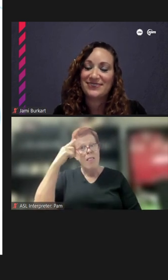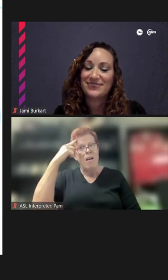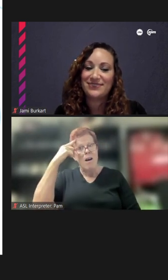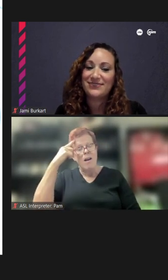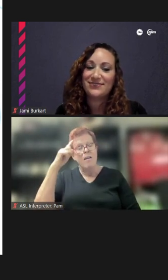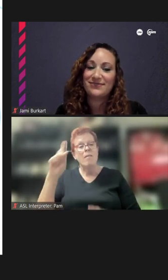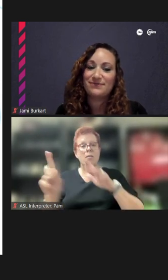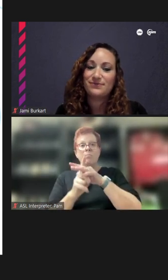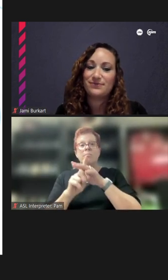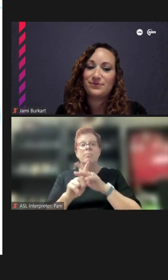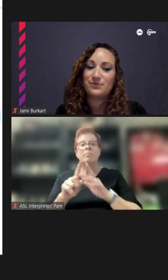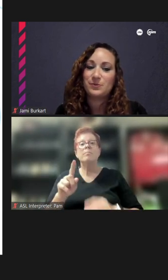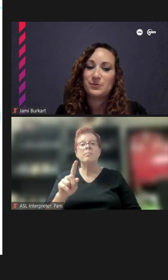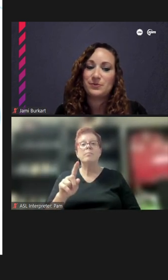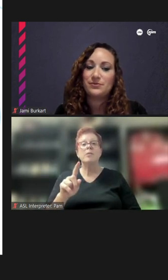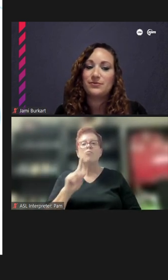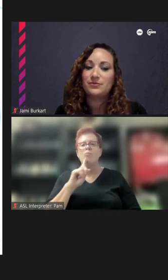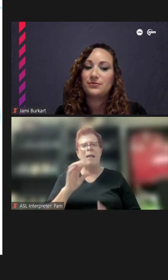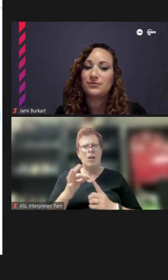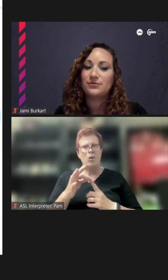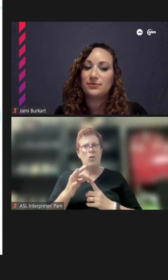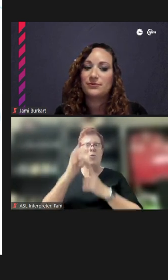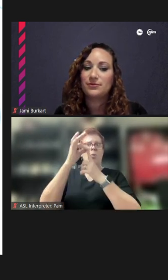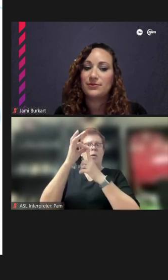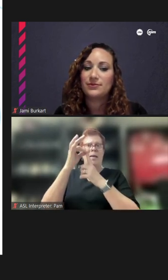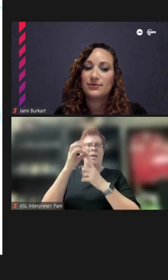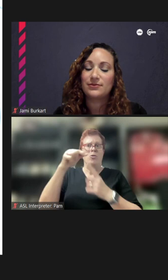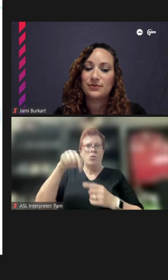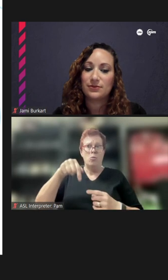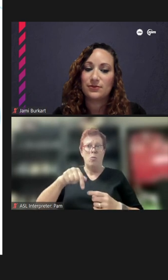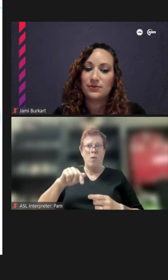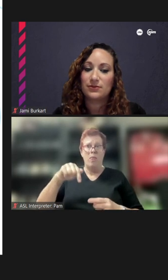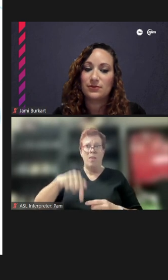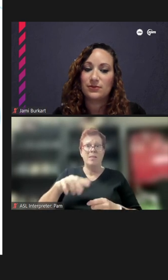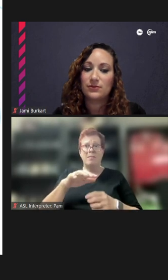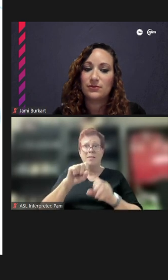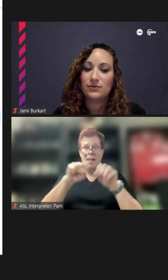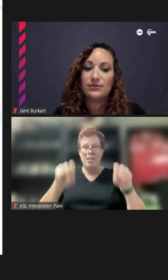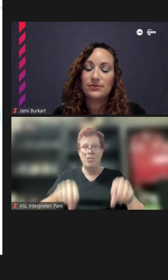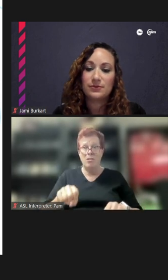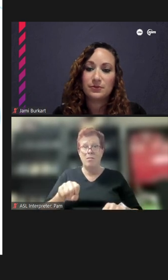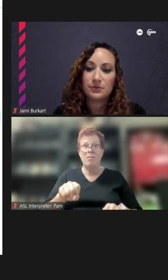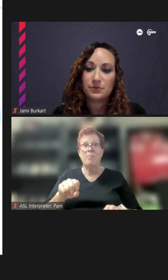I think is kind of unique to the station in Argyle Street as a whole is the the brickwork